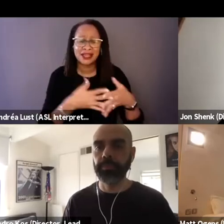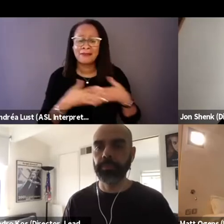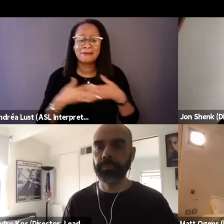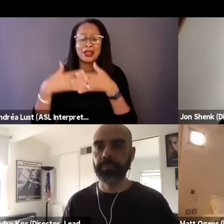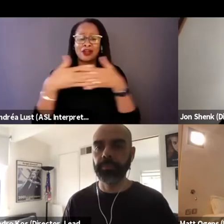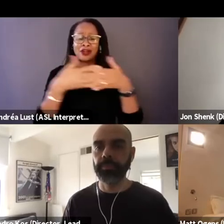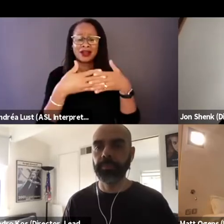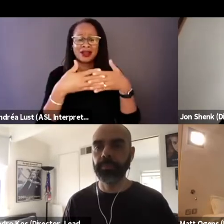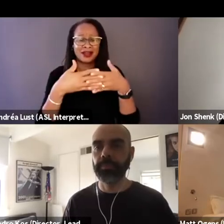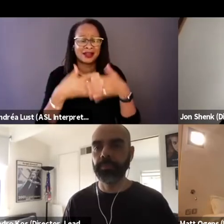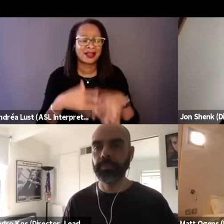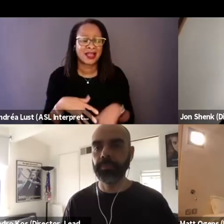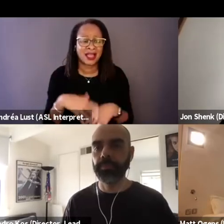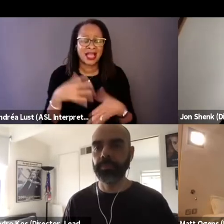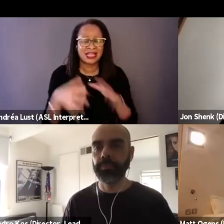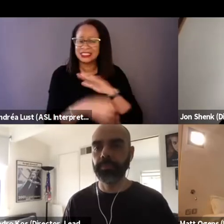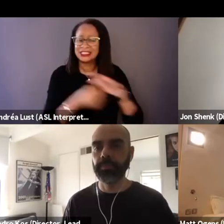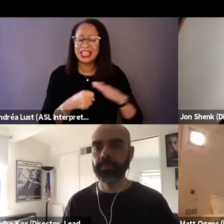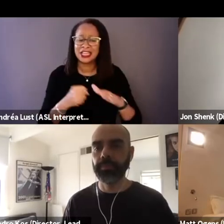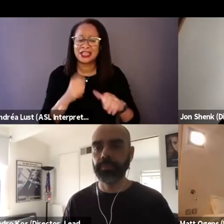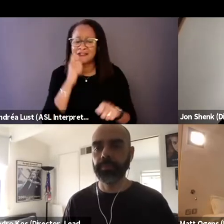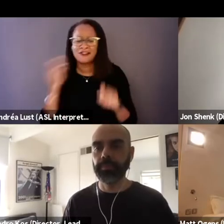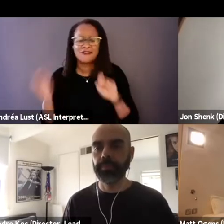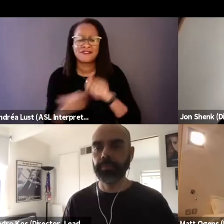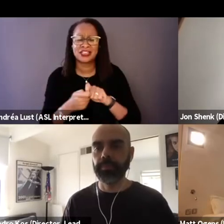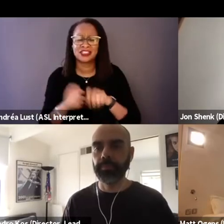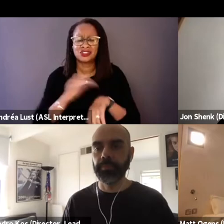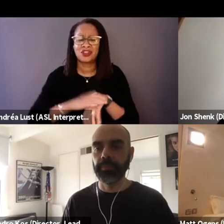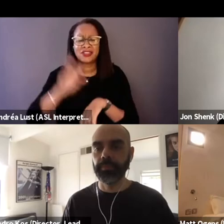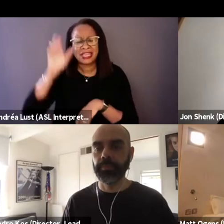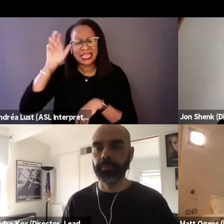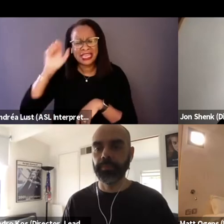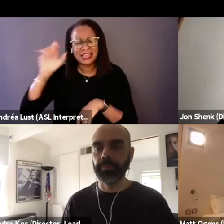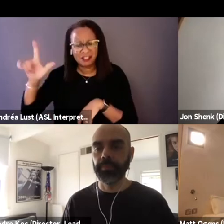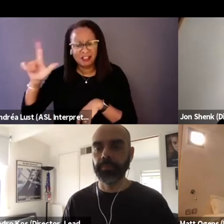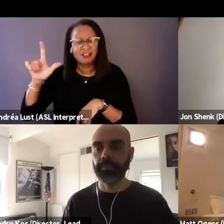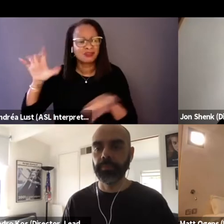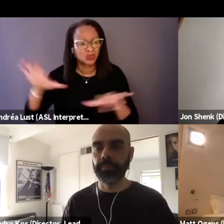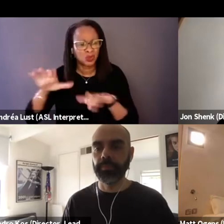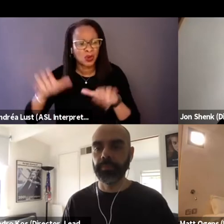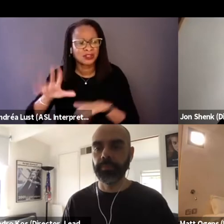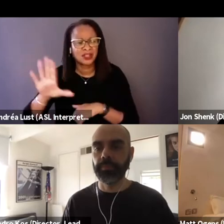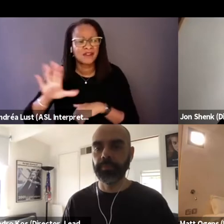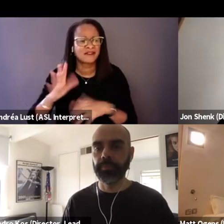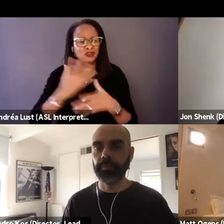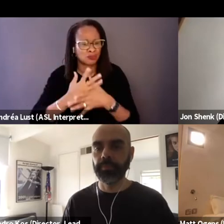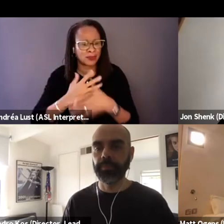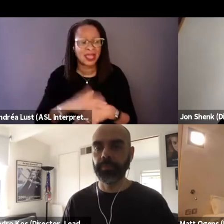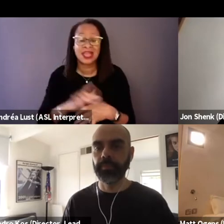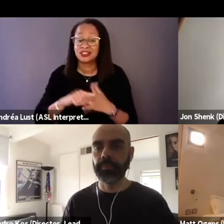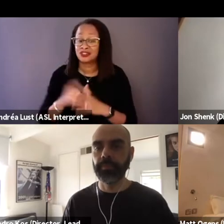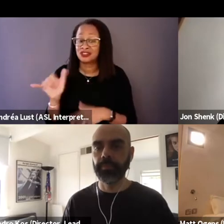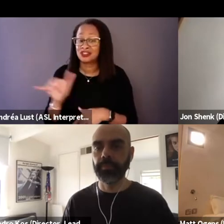and taking revenge on the evil doers. And it starts very much like Captain America,